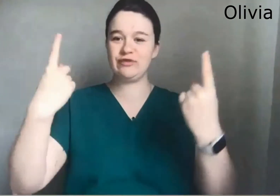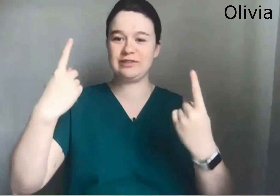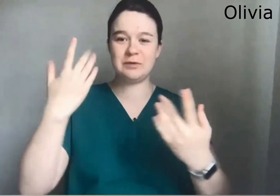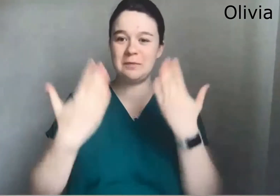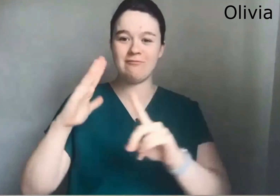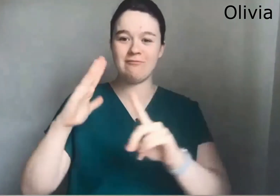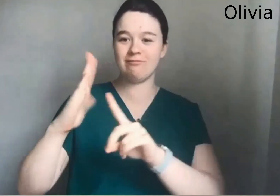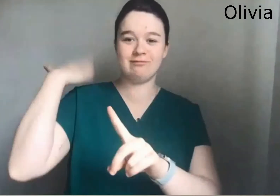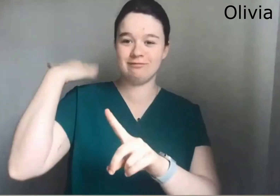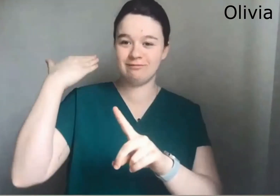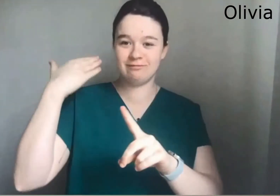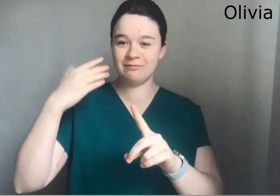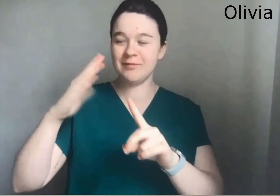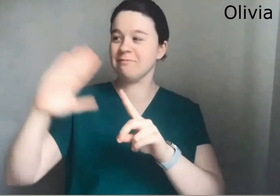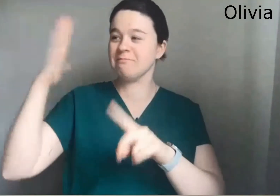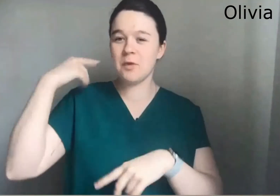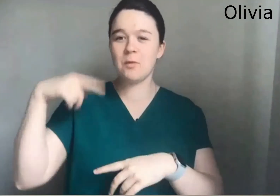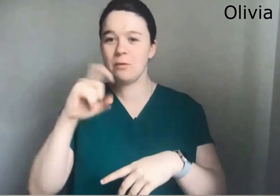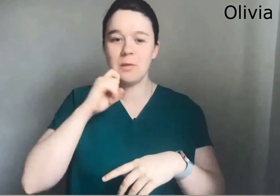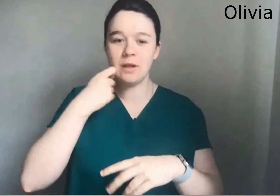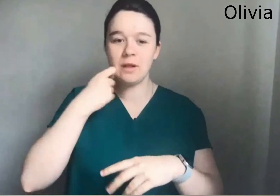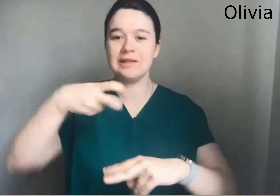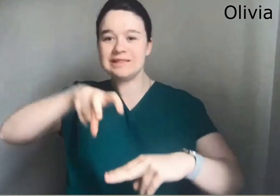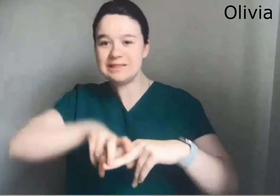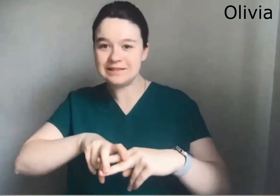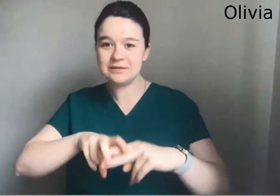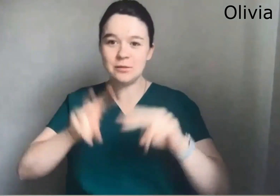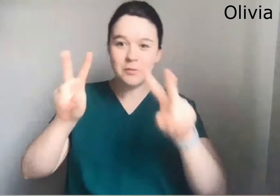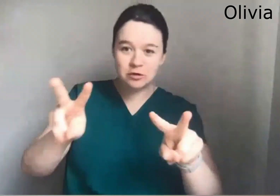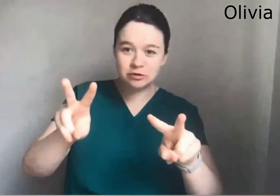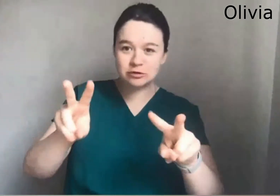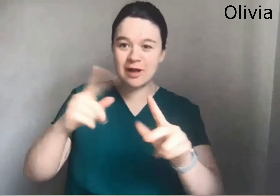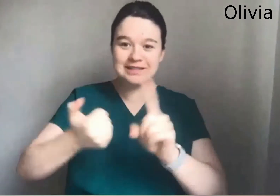Our schedules are really different compared to People would be you know